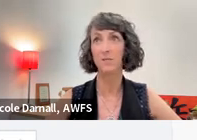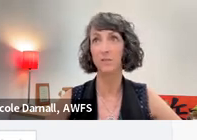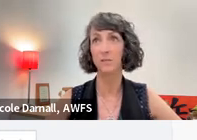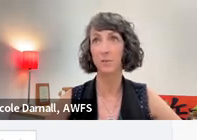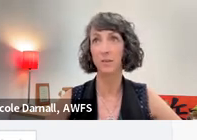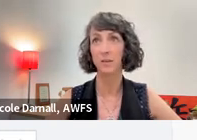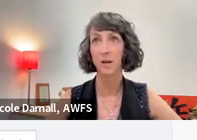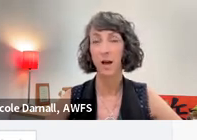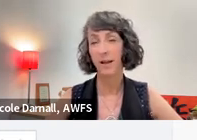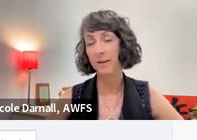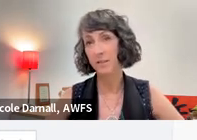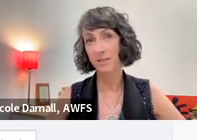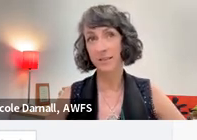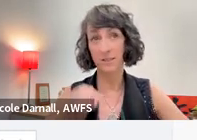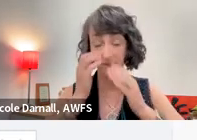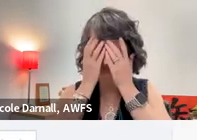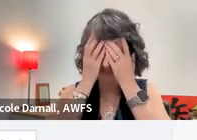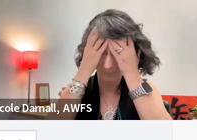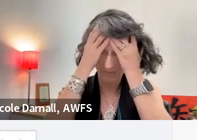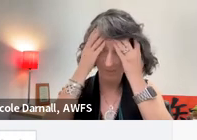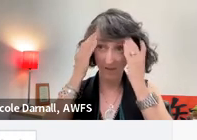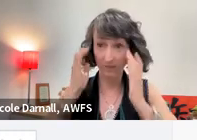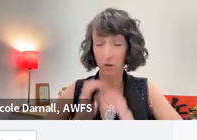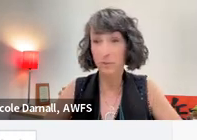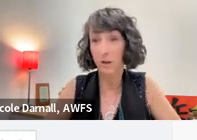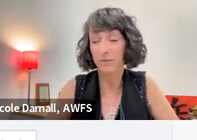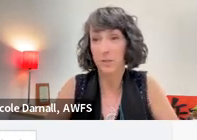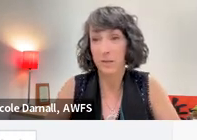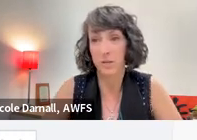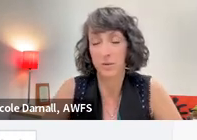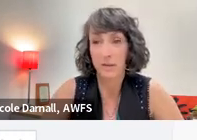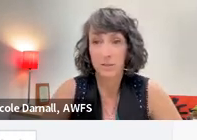I would just like to take some time and have an open conversation about some